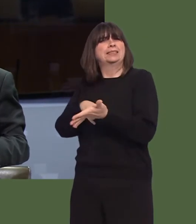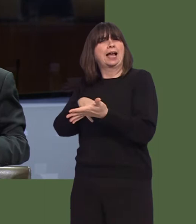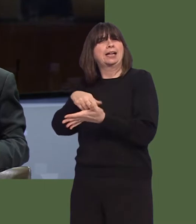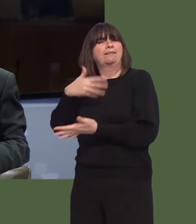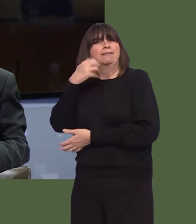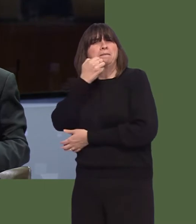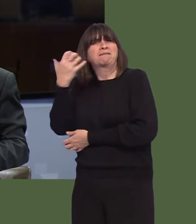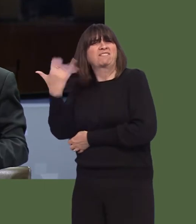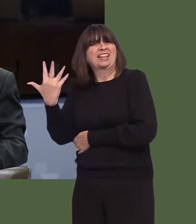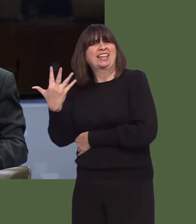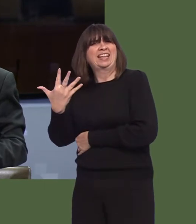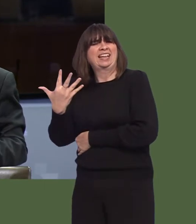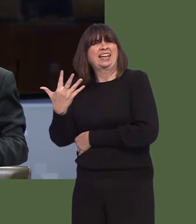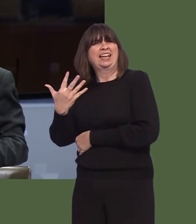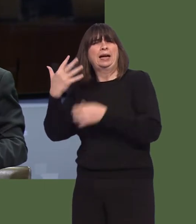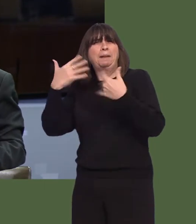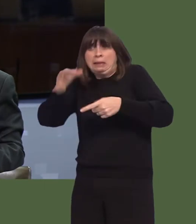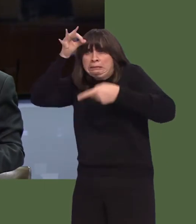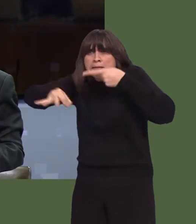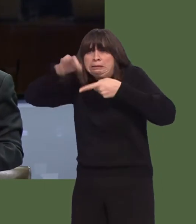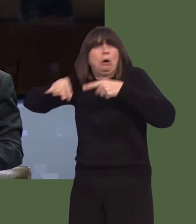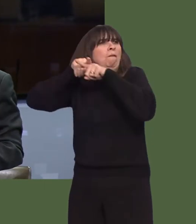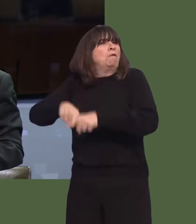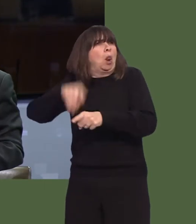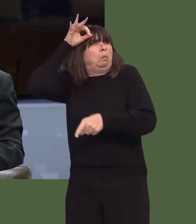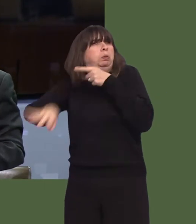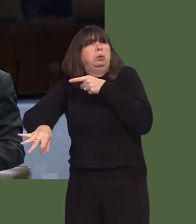Because it does seem to be that this has been overzealously applied, and I'm concerned that